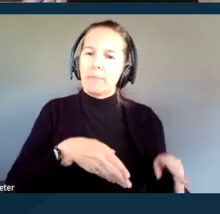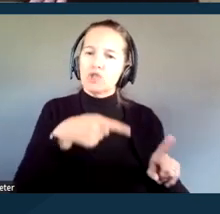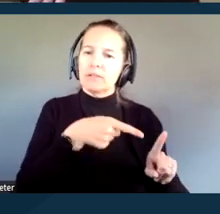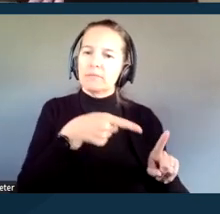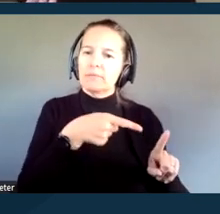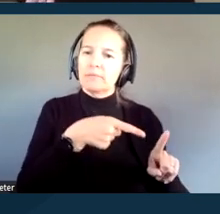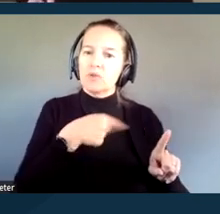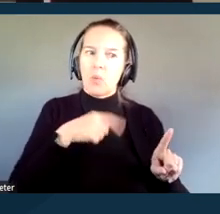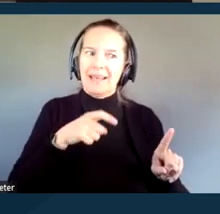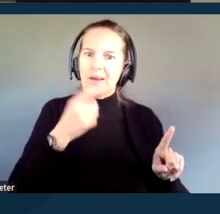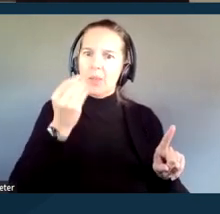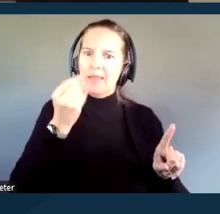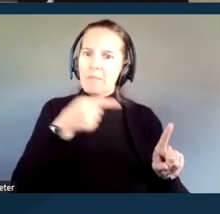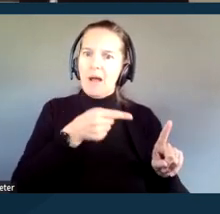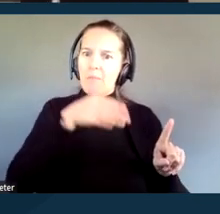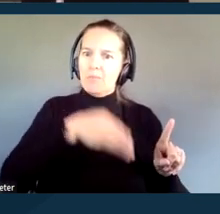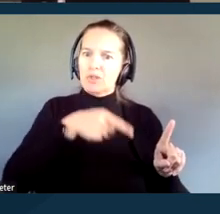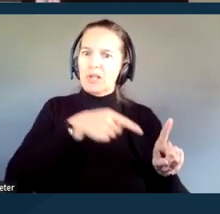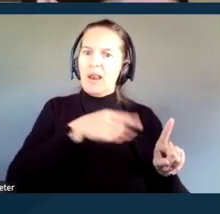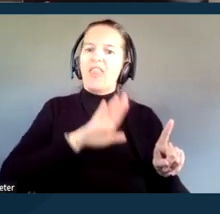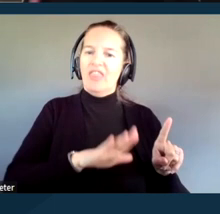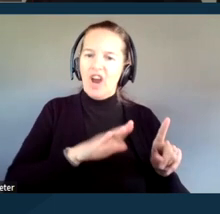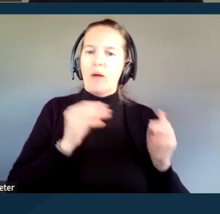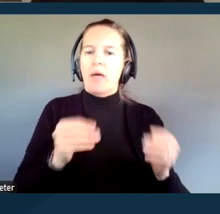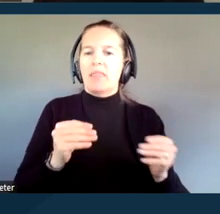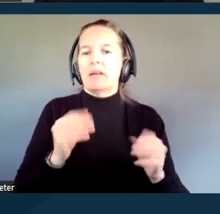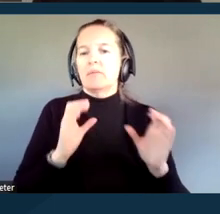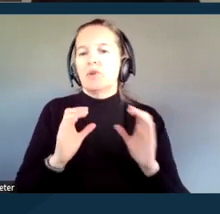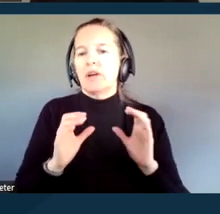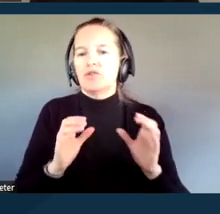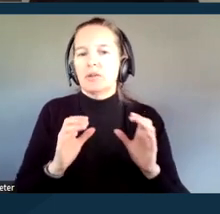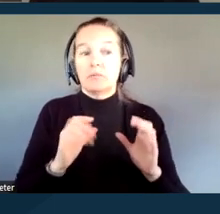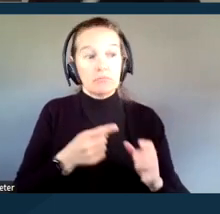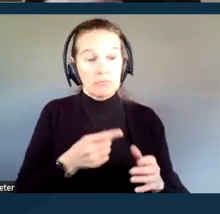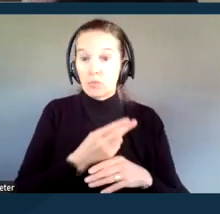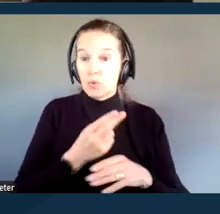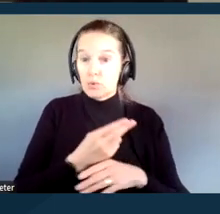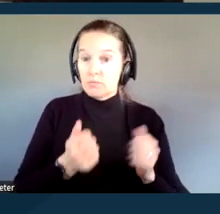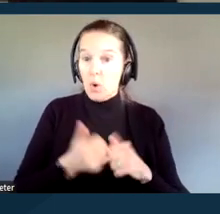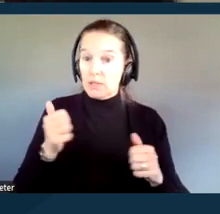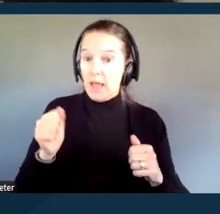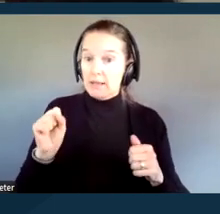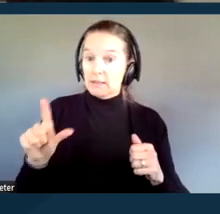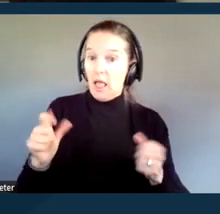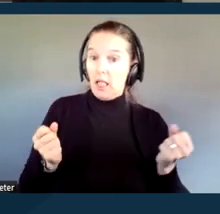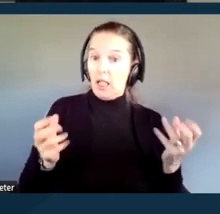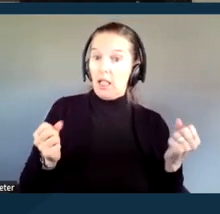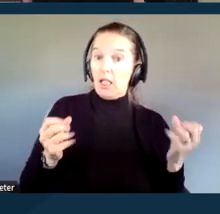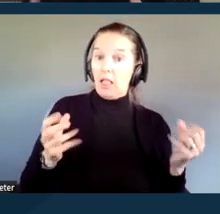about the person's regular method of communication. Does someone communicate primarily in ASL, or in spoken English?